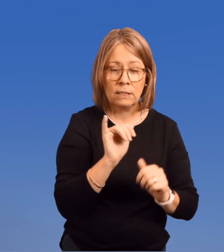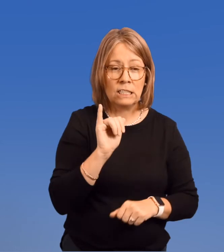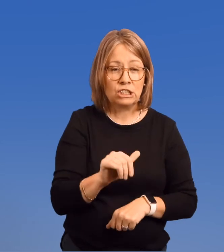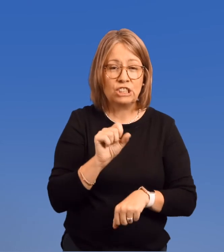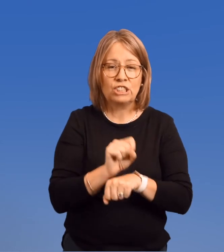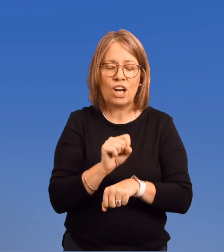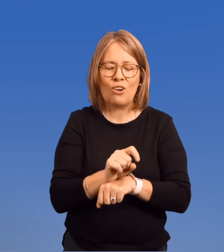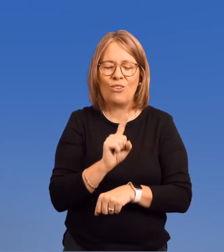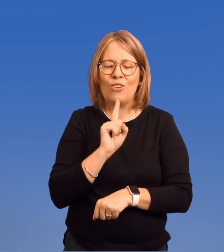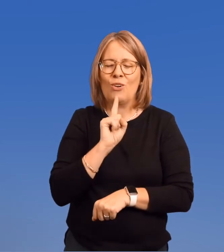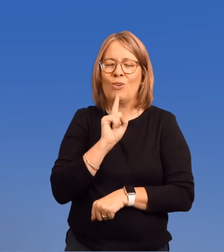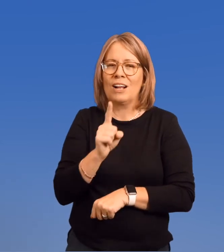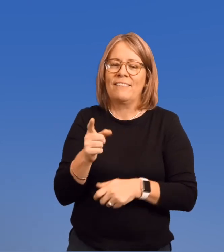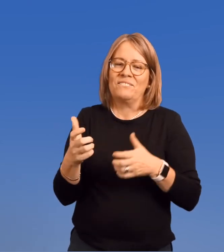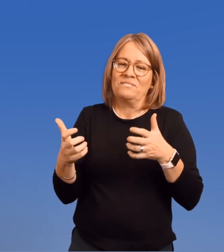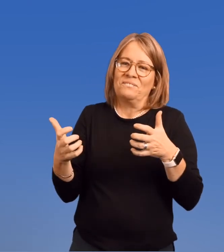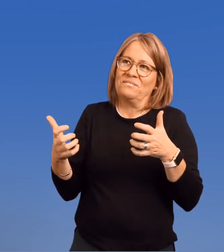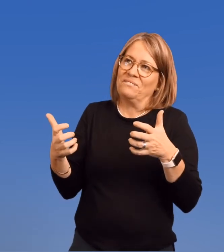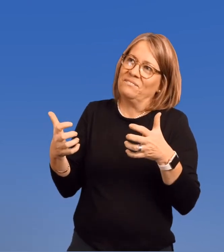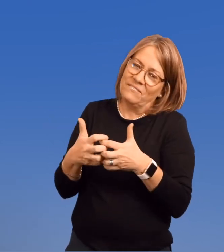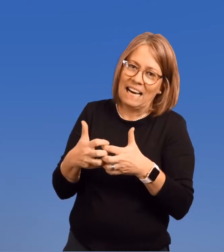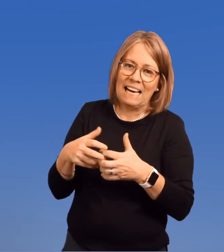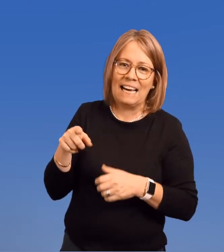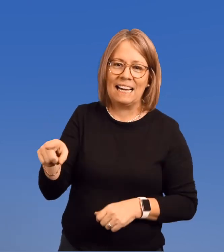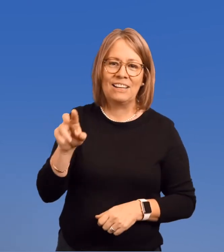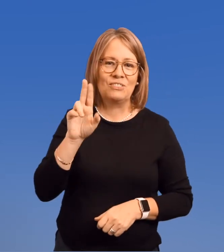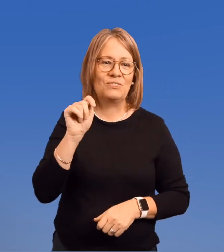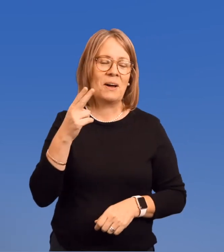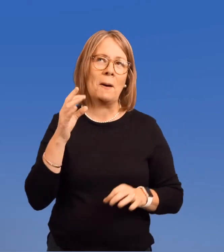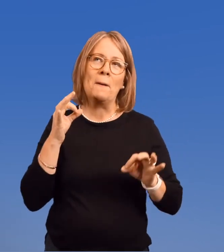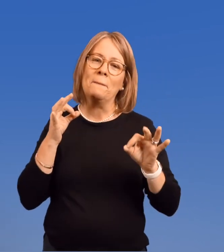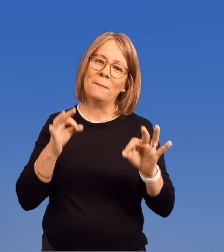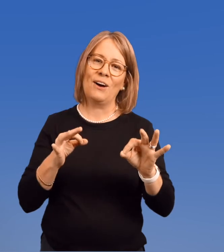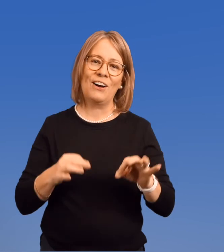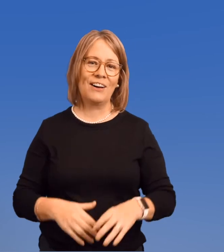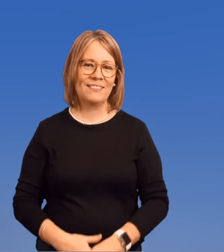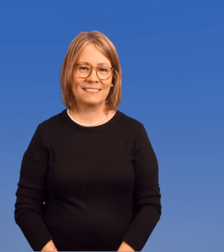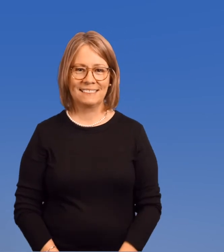This job suited Ruth perfectly.